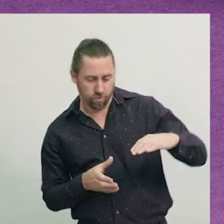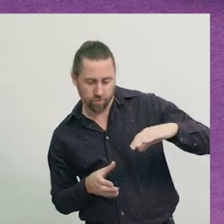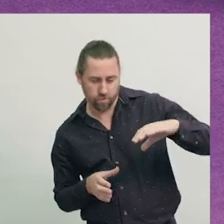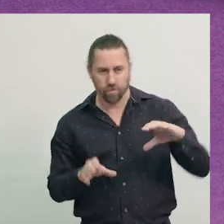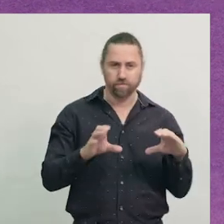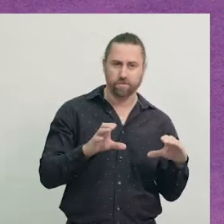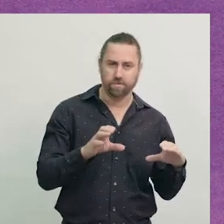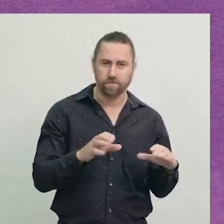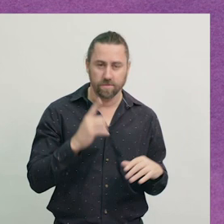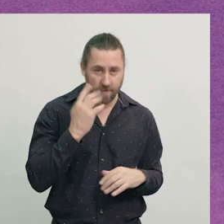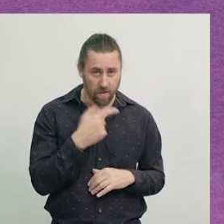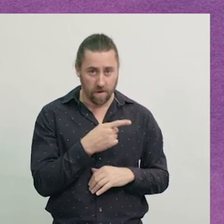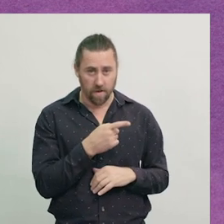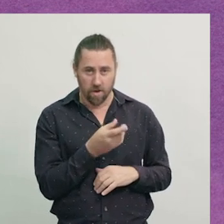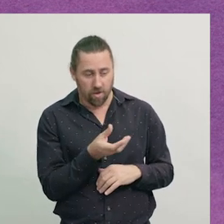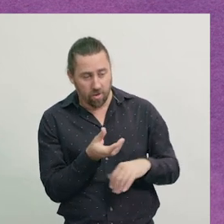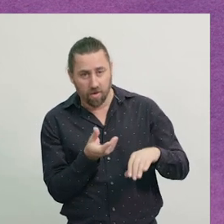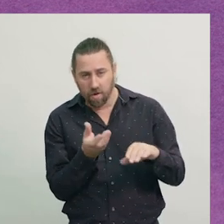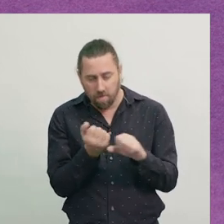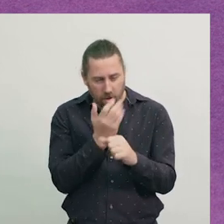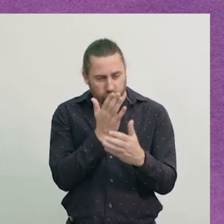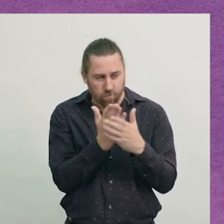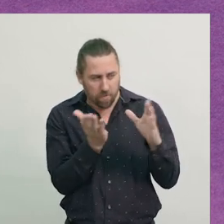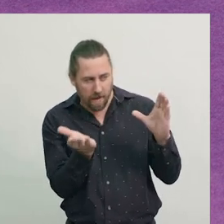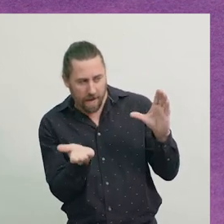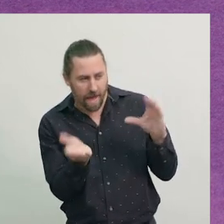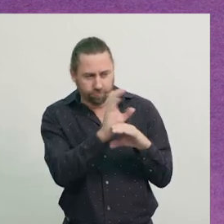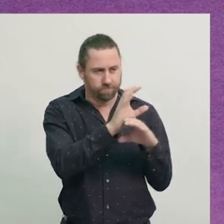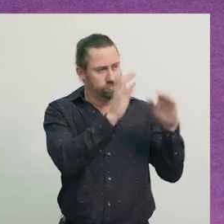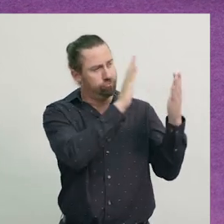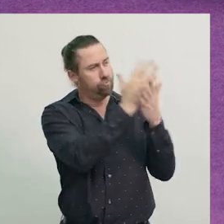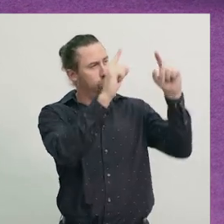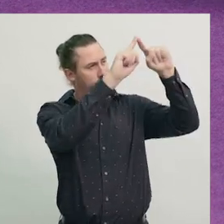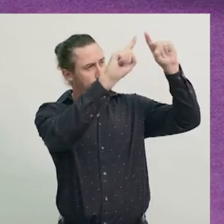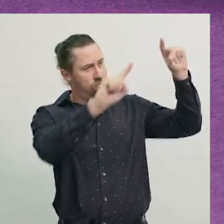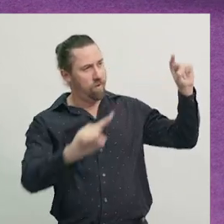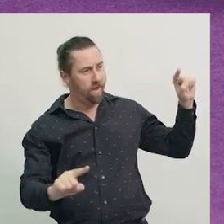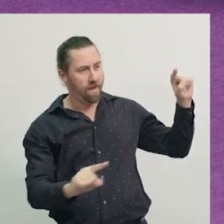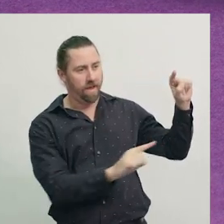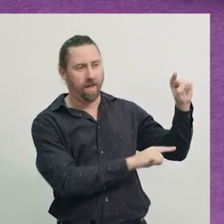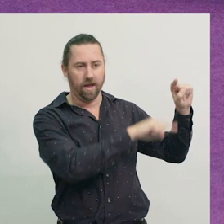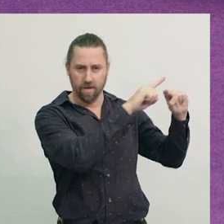So it was over here, and to make it fit, to make the large triangle, I did a turn.